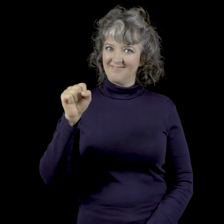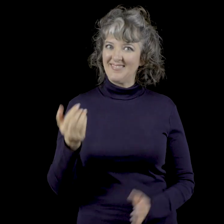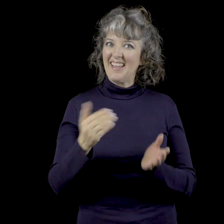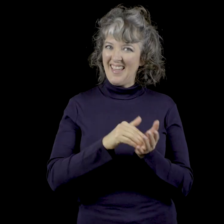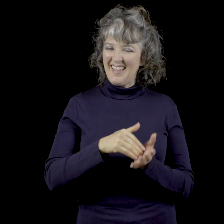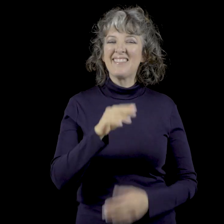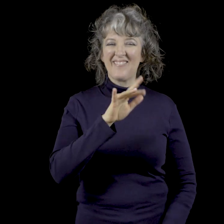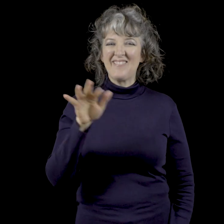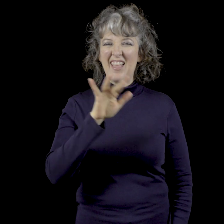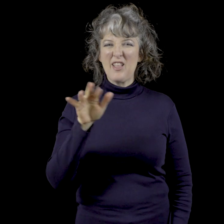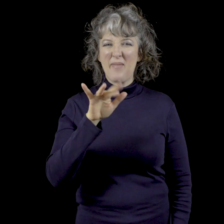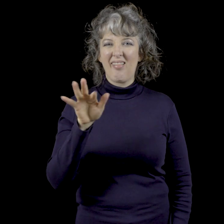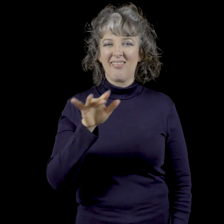Another finger spelling requirement.